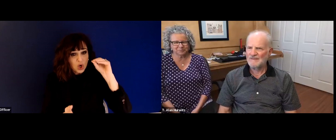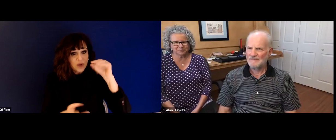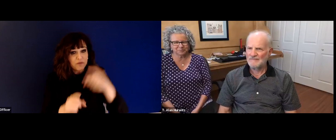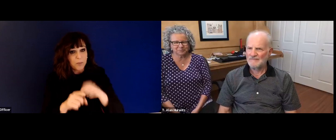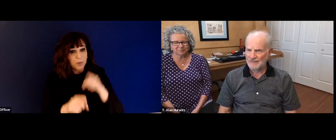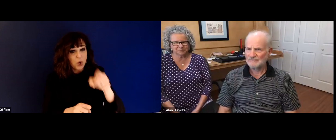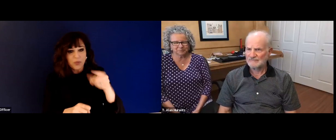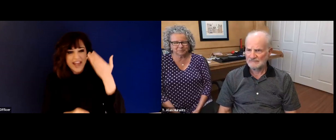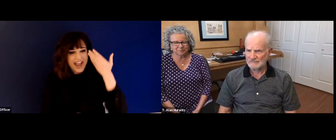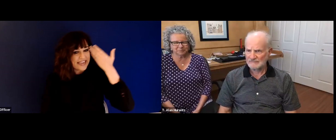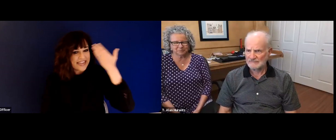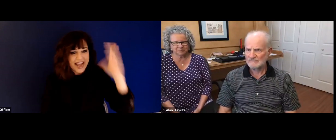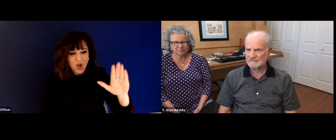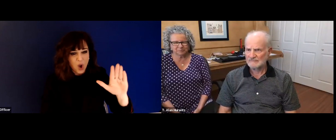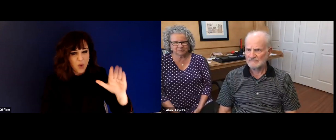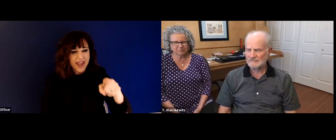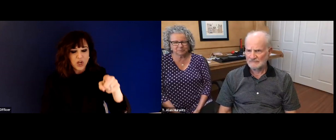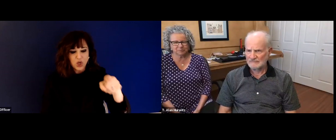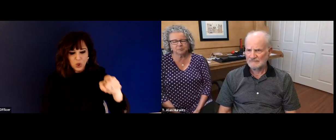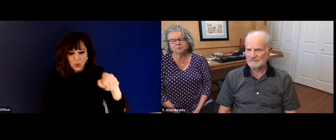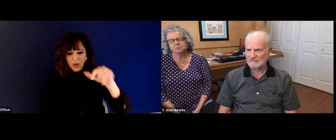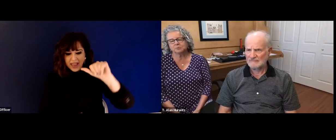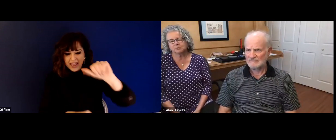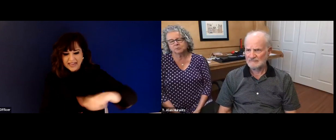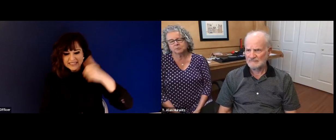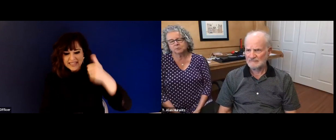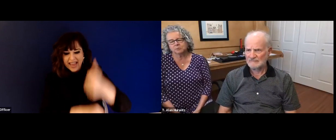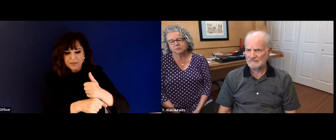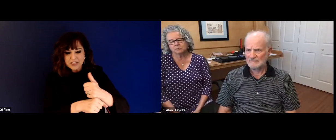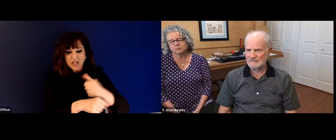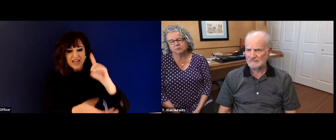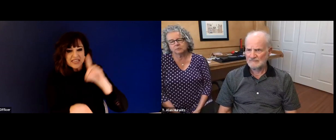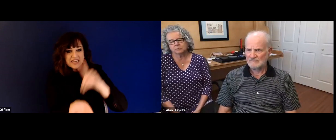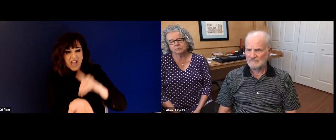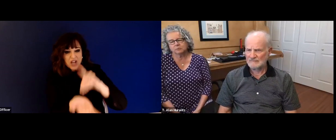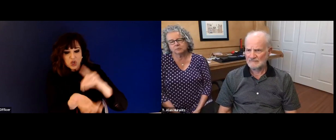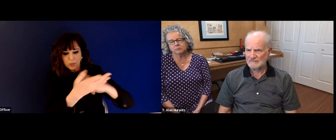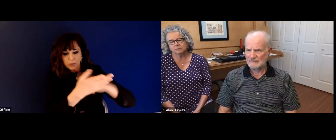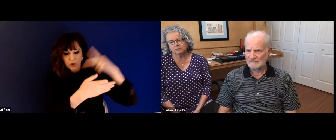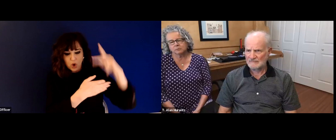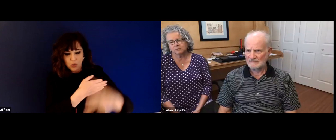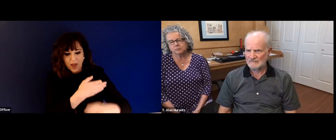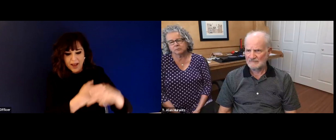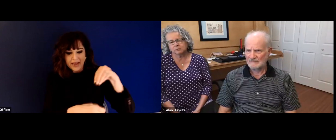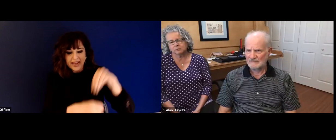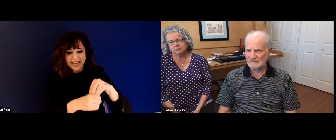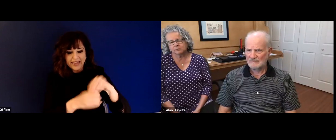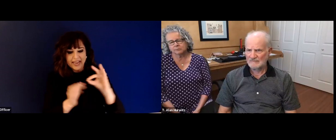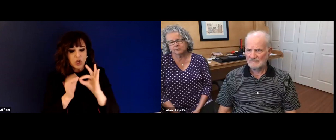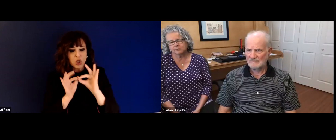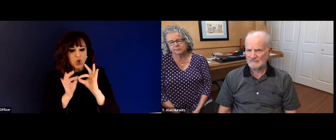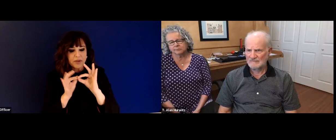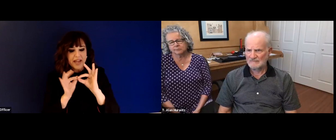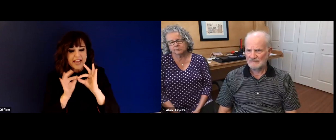accomplishment on that success. Also to it, there's something